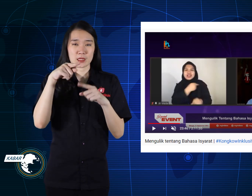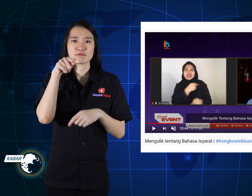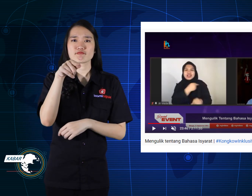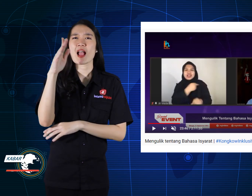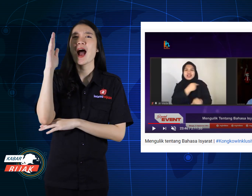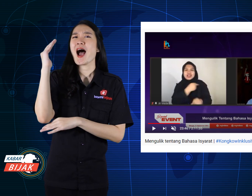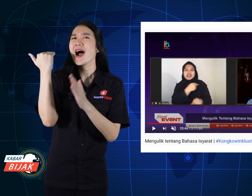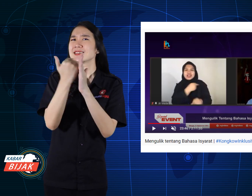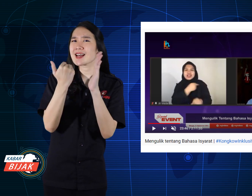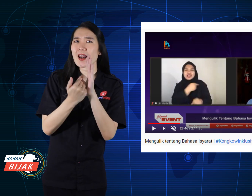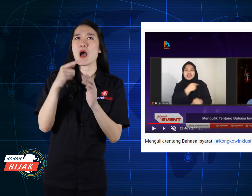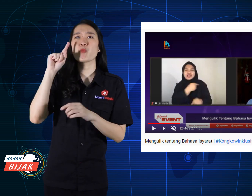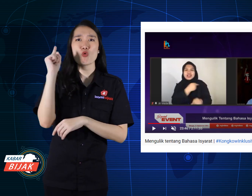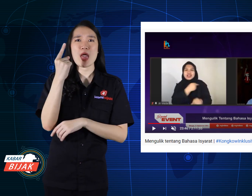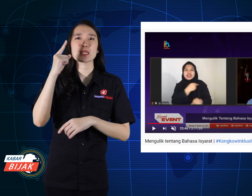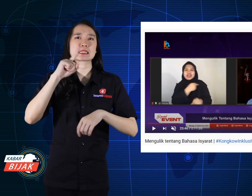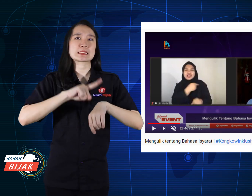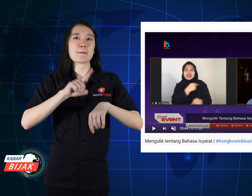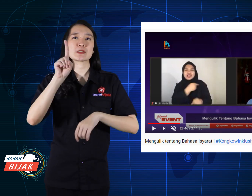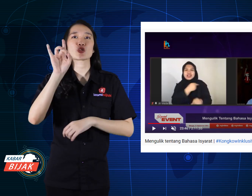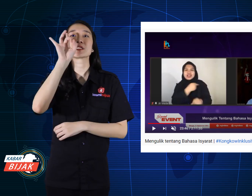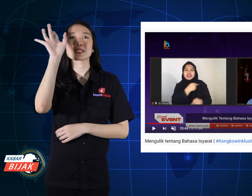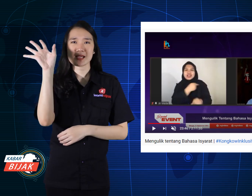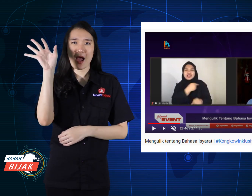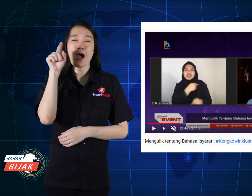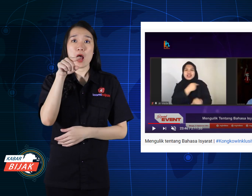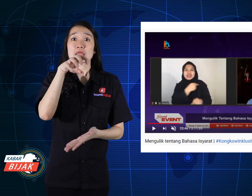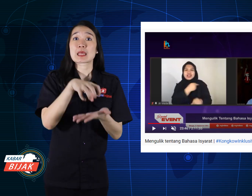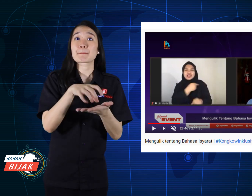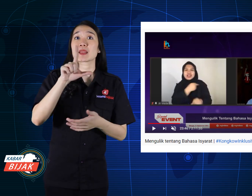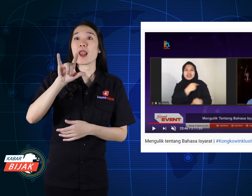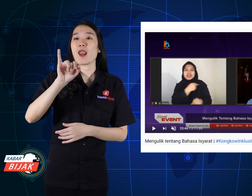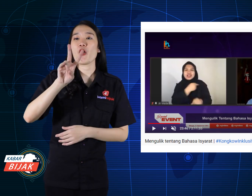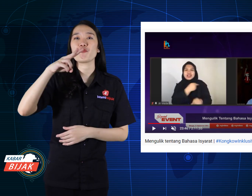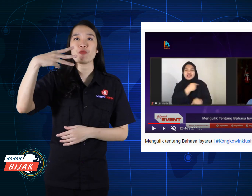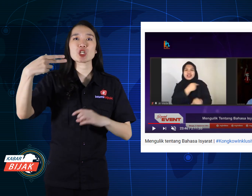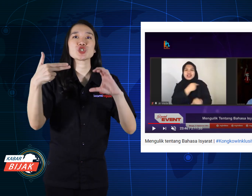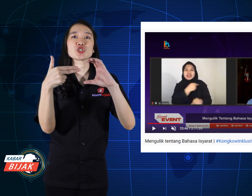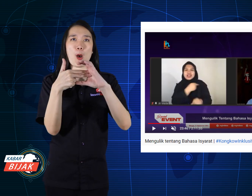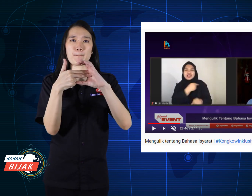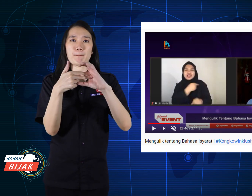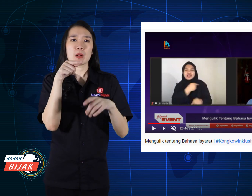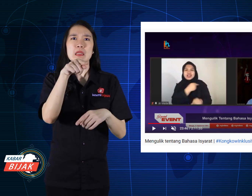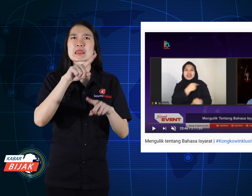The event starts at 1 pm. Live venues at ZOOM.